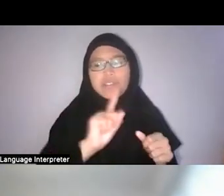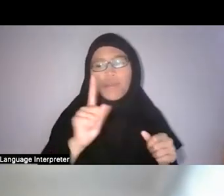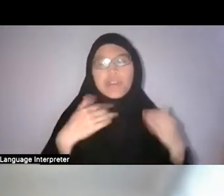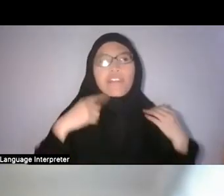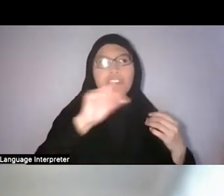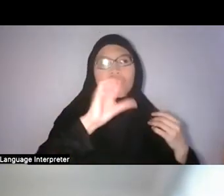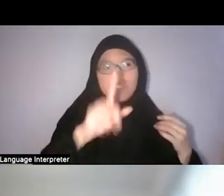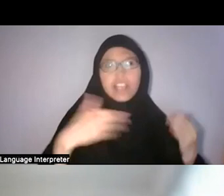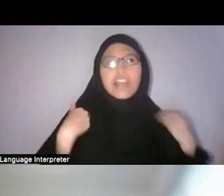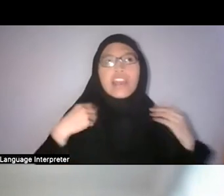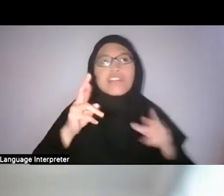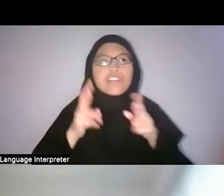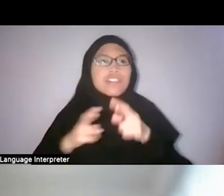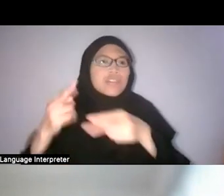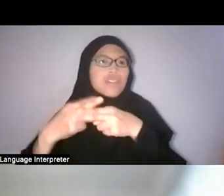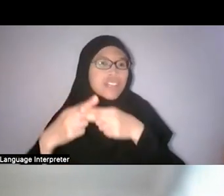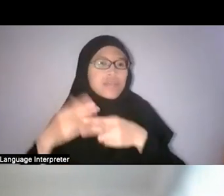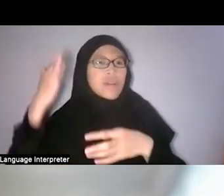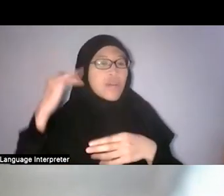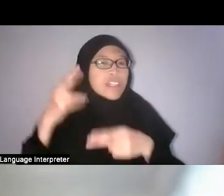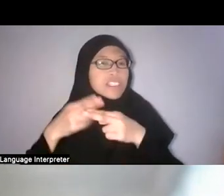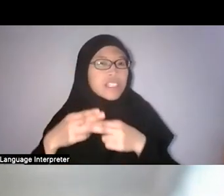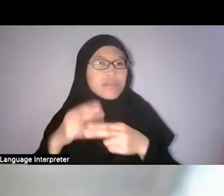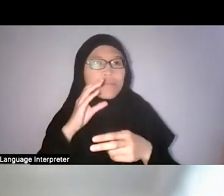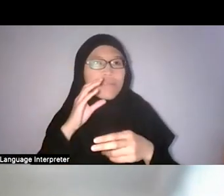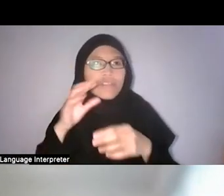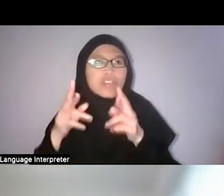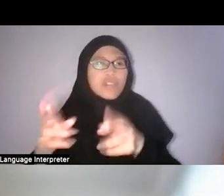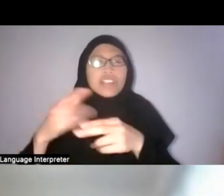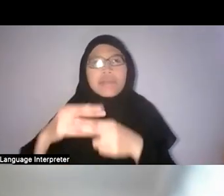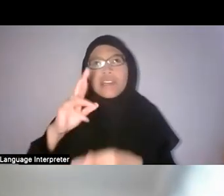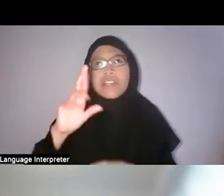why is this road called Limau Kasturi for example. Faris: Beautiful.